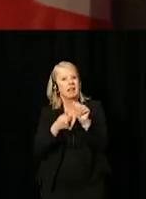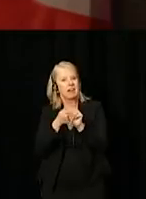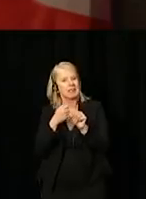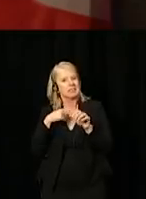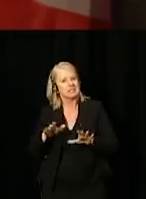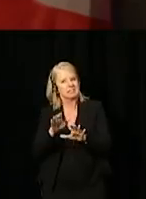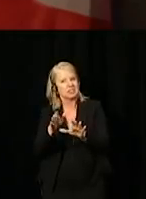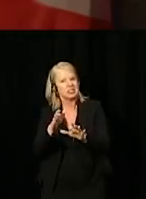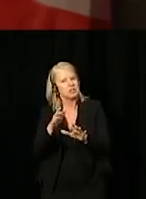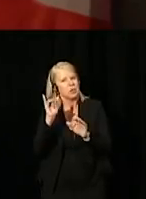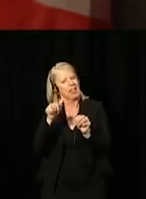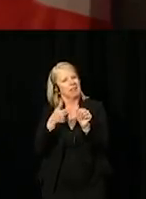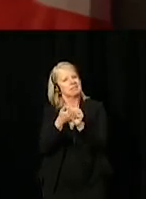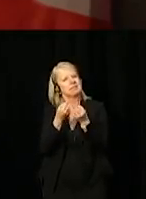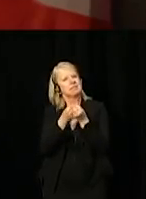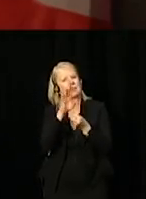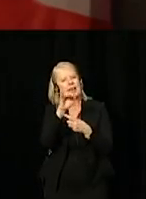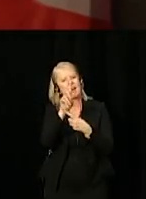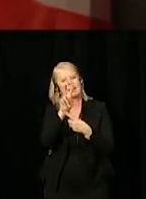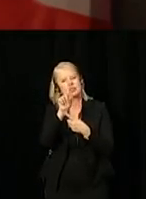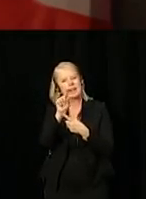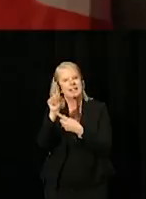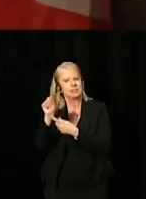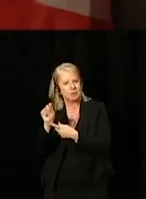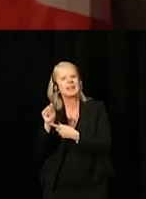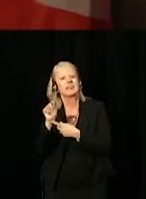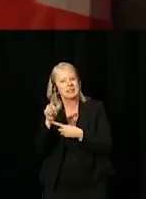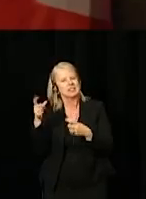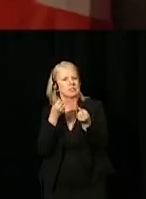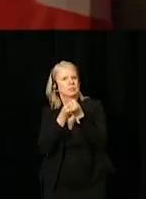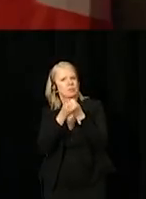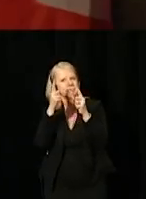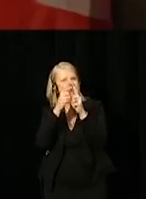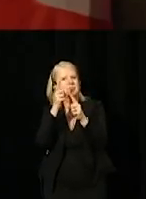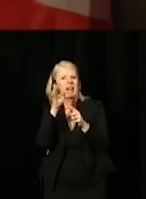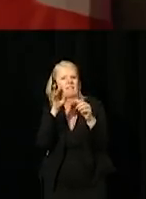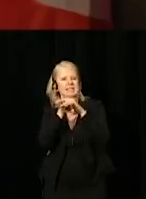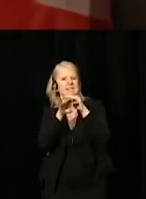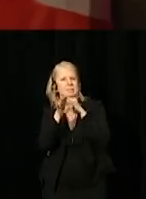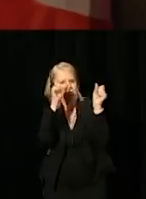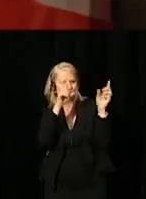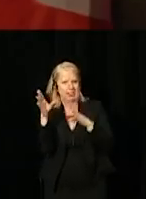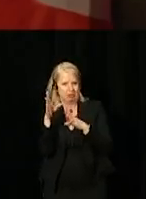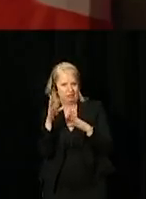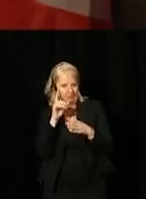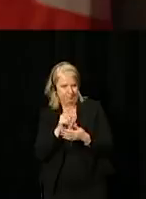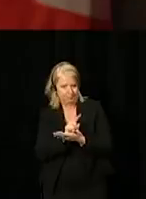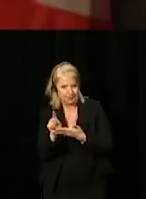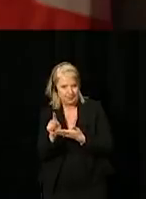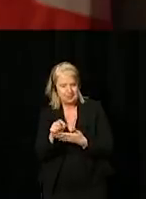beyond 2020 supports the vision objectives of accessability strategy.